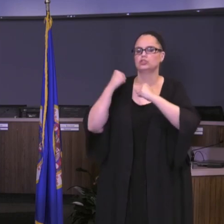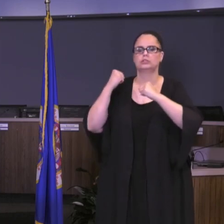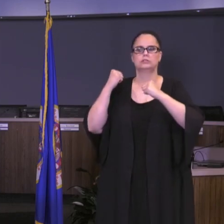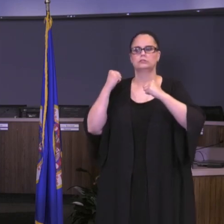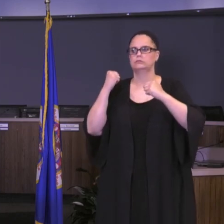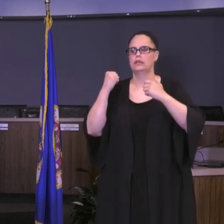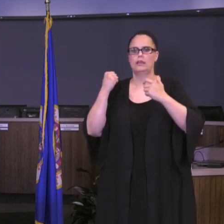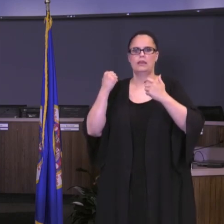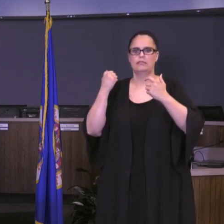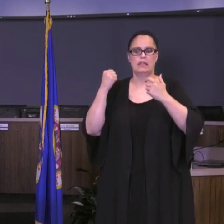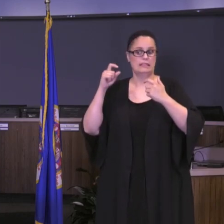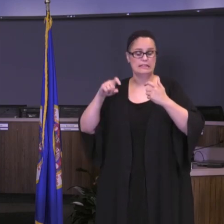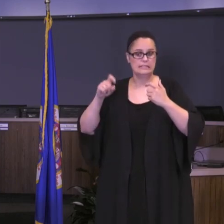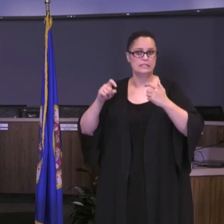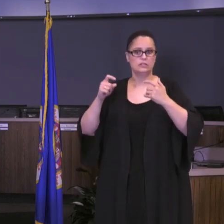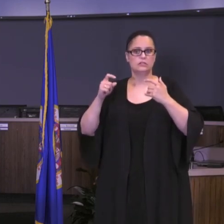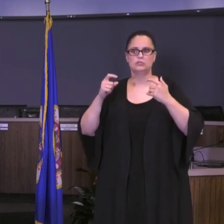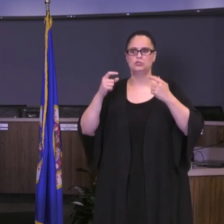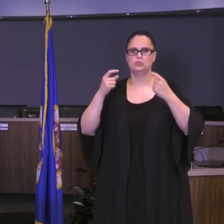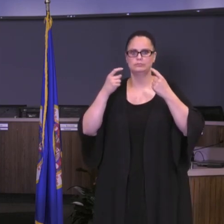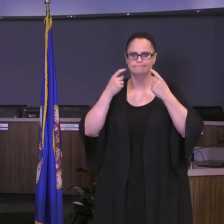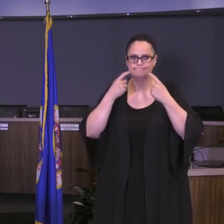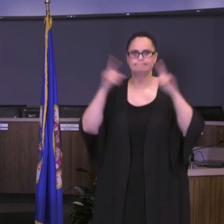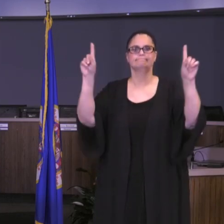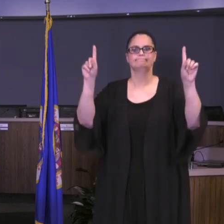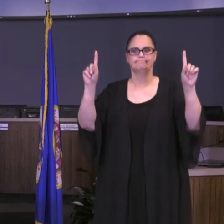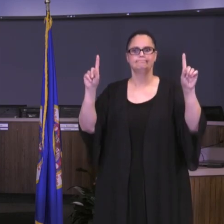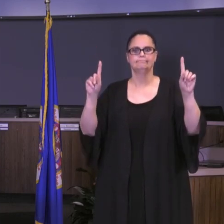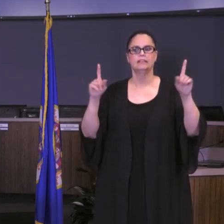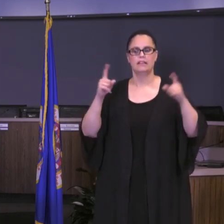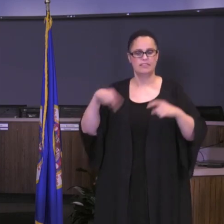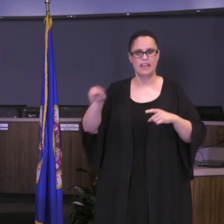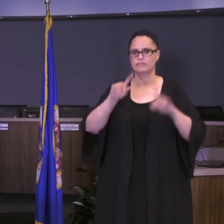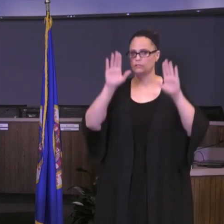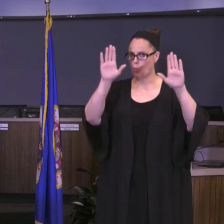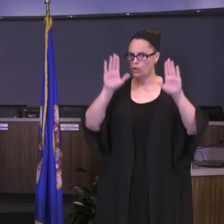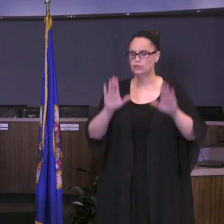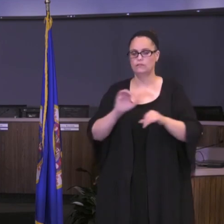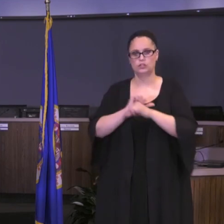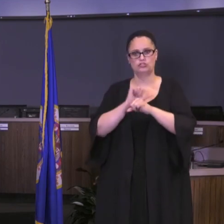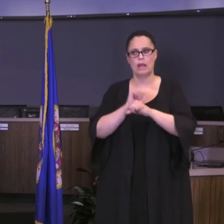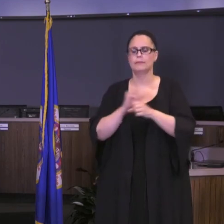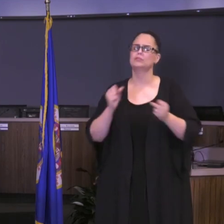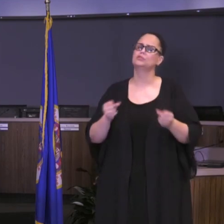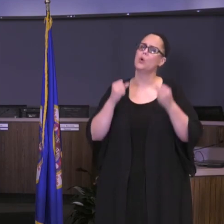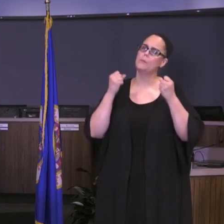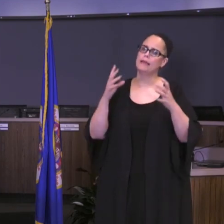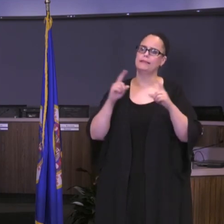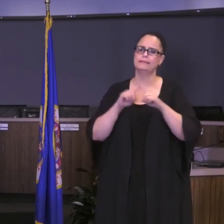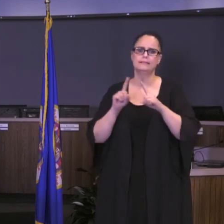planning, and they have done such a remarkable job, and there are so many different stakeholders have informed them,